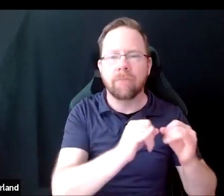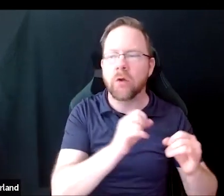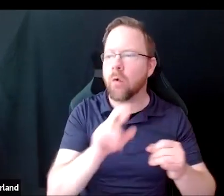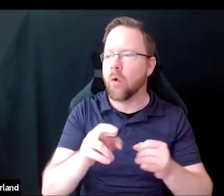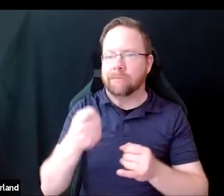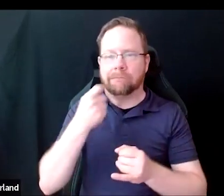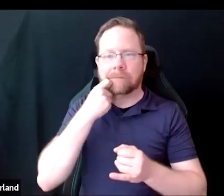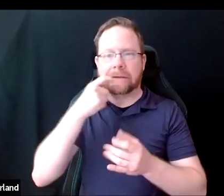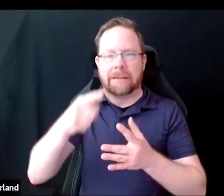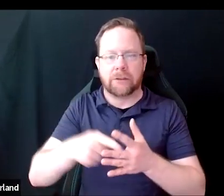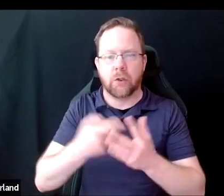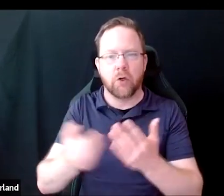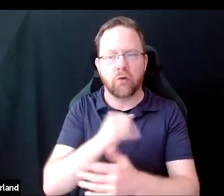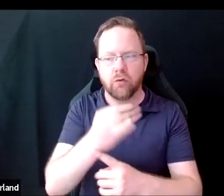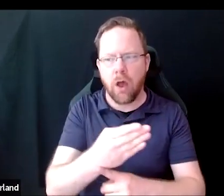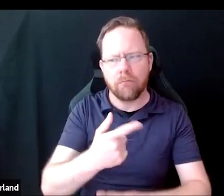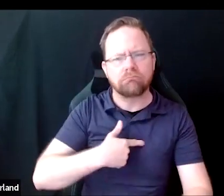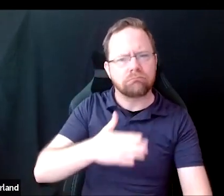where equity and inclusion are important."